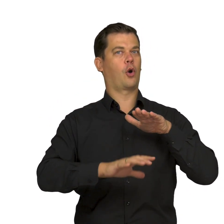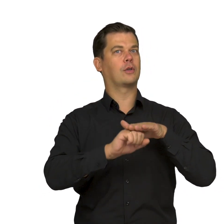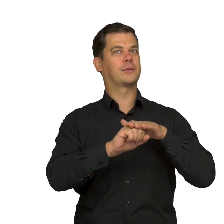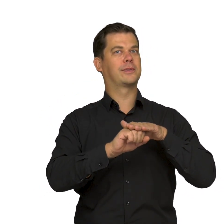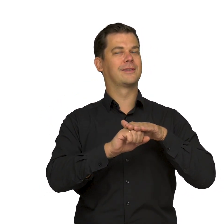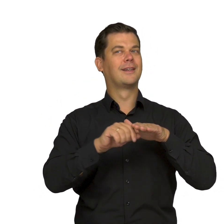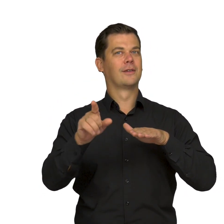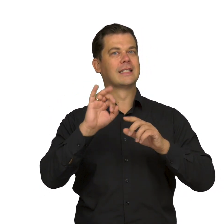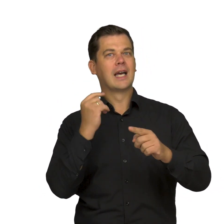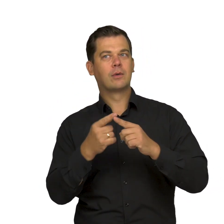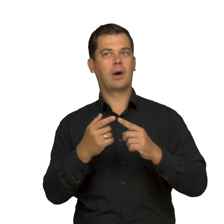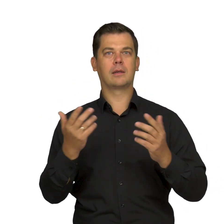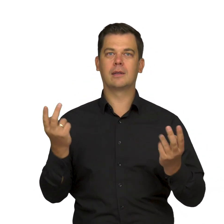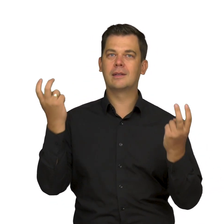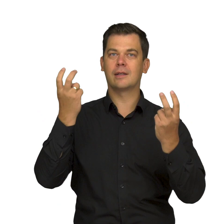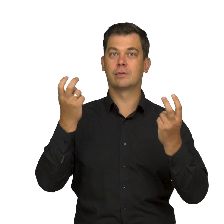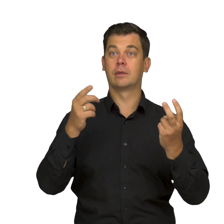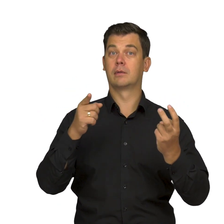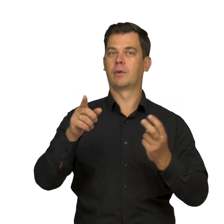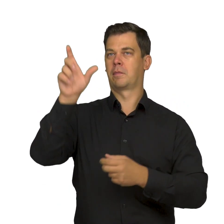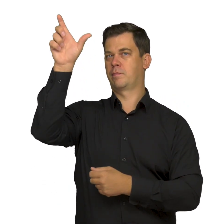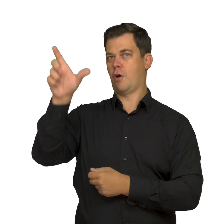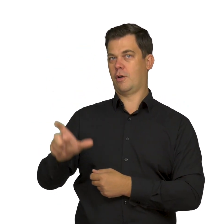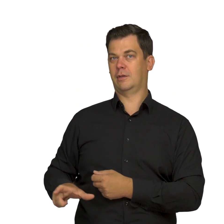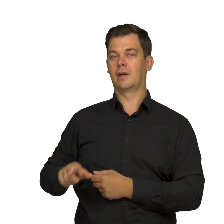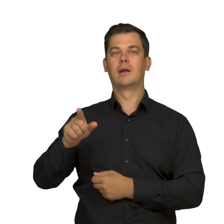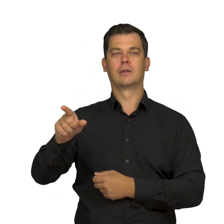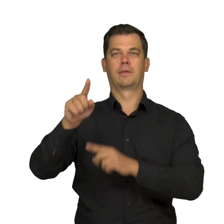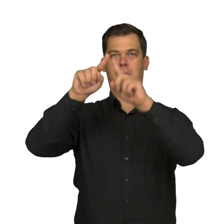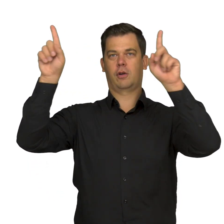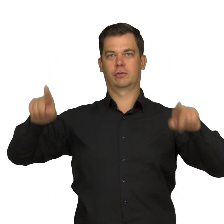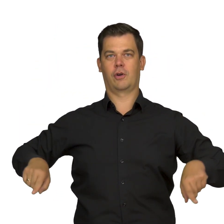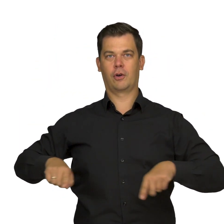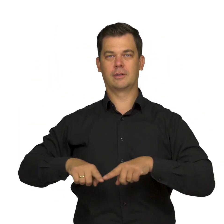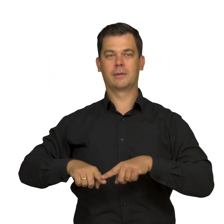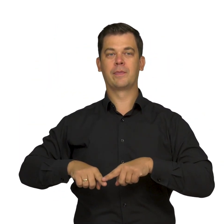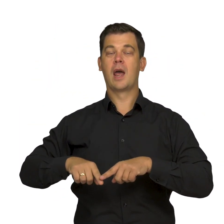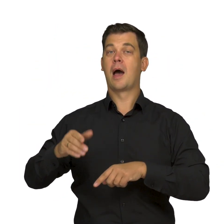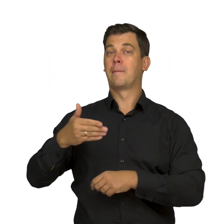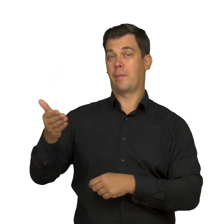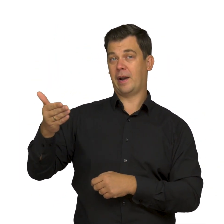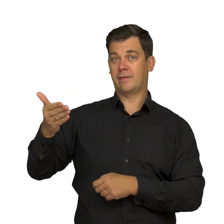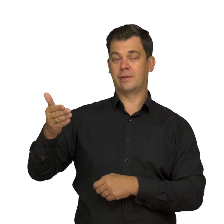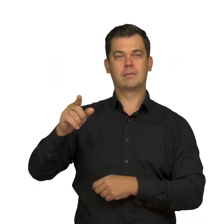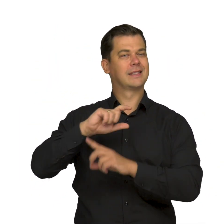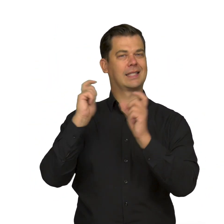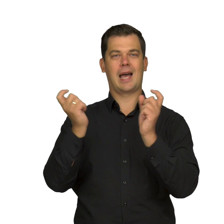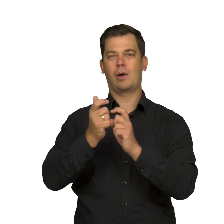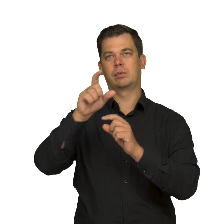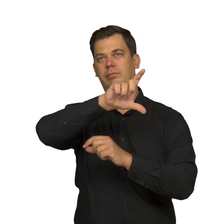The painting is a vertical rectangular. On the right-hand side, along the entire height of the work,